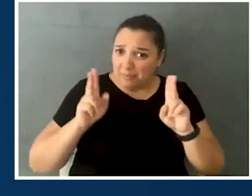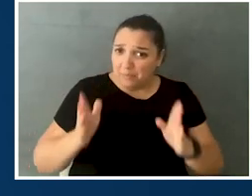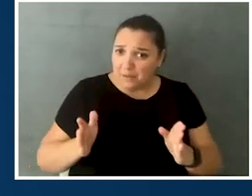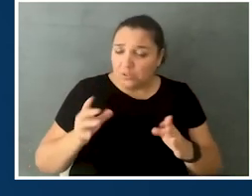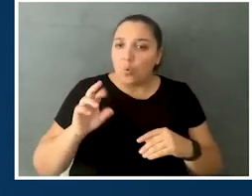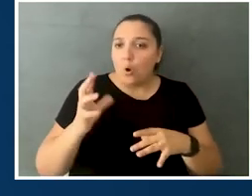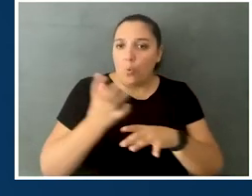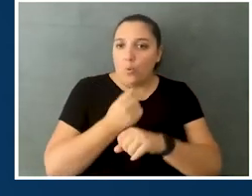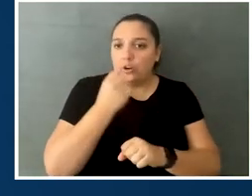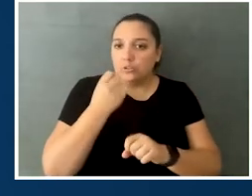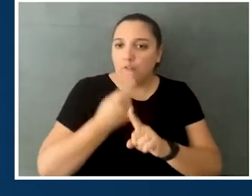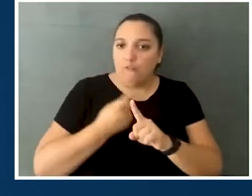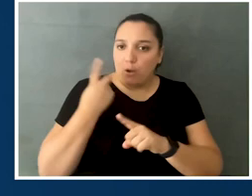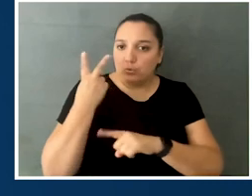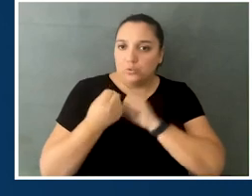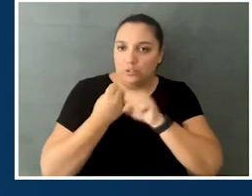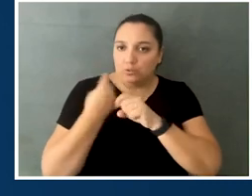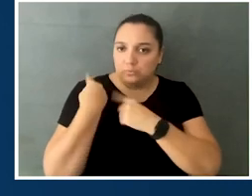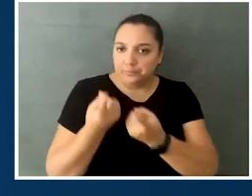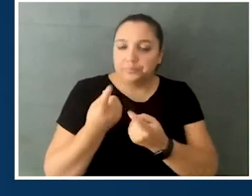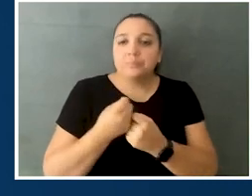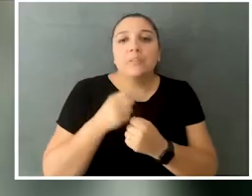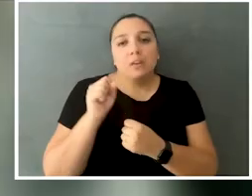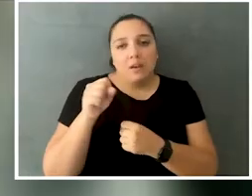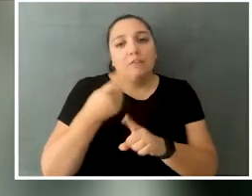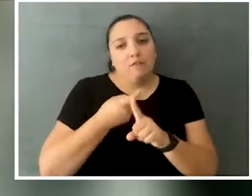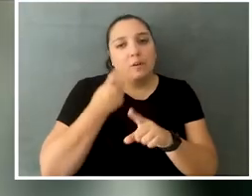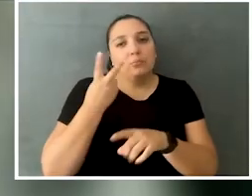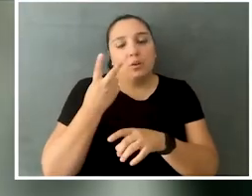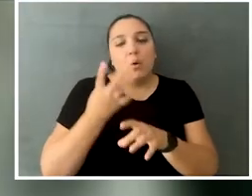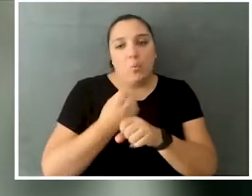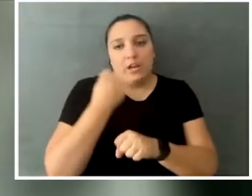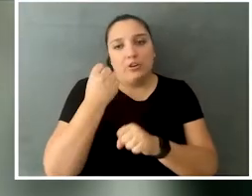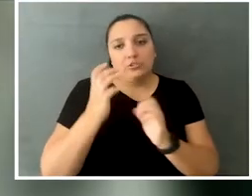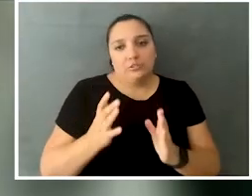or are those from the winners that you had for the last two years? Yeah, they're all from the winners from the last two years.